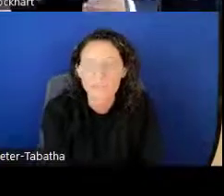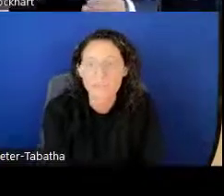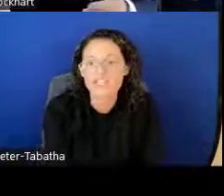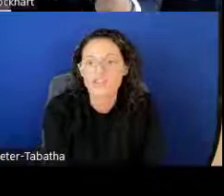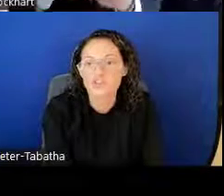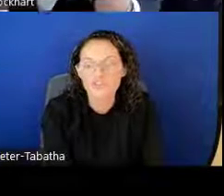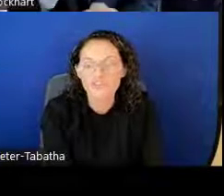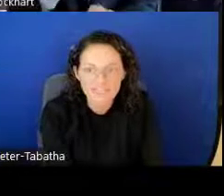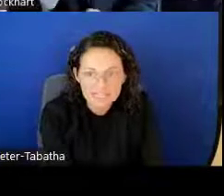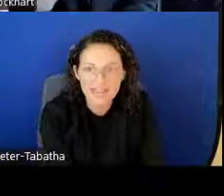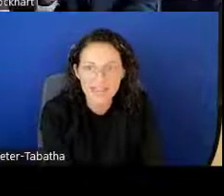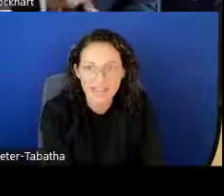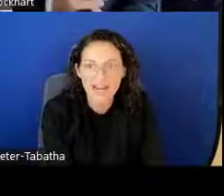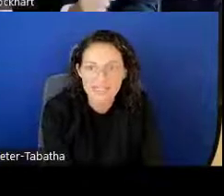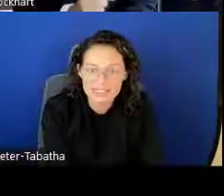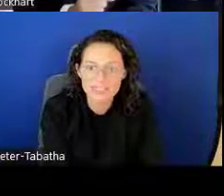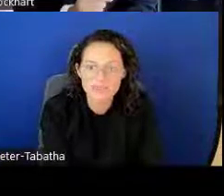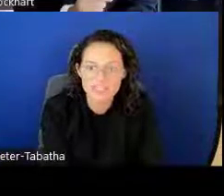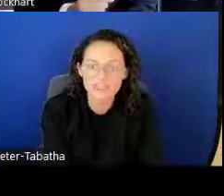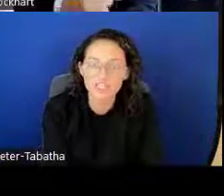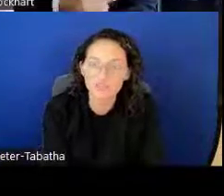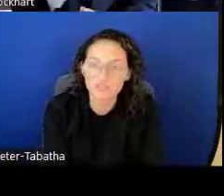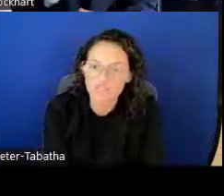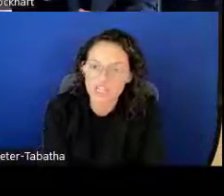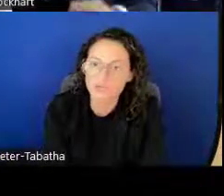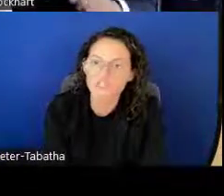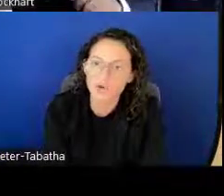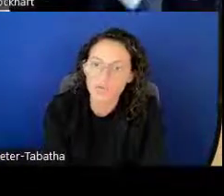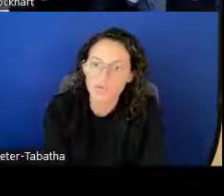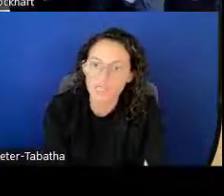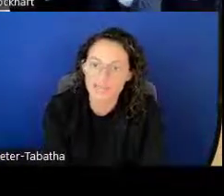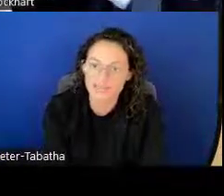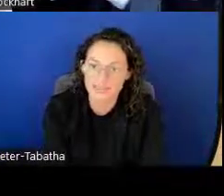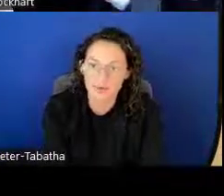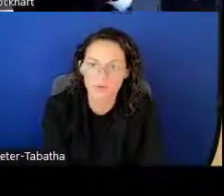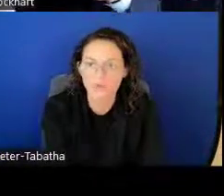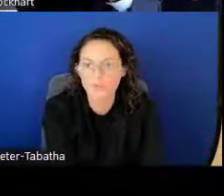and make sure that you fit that IC specifically with REACH before you apply to that one.